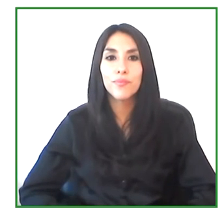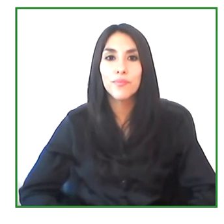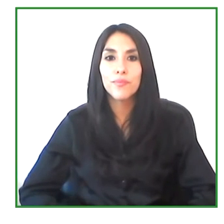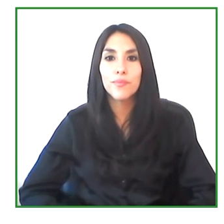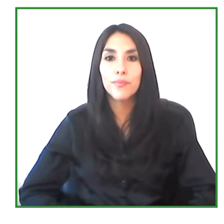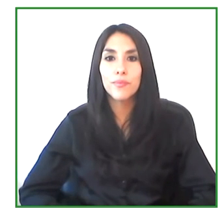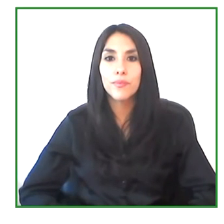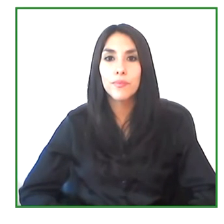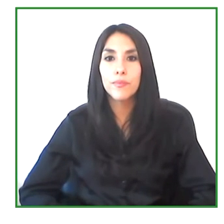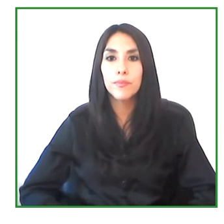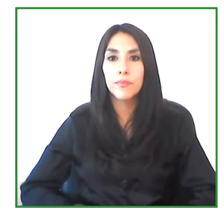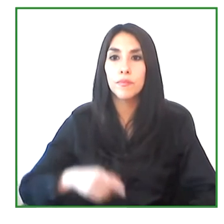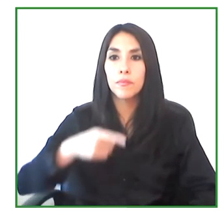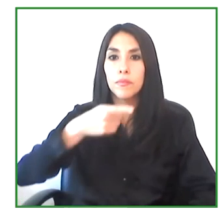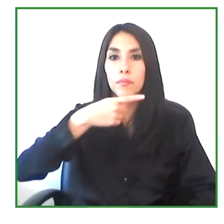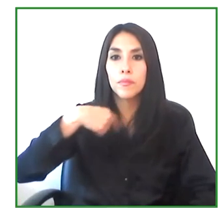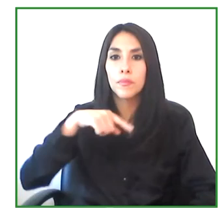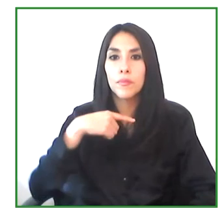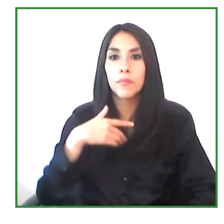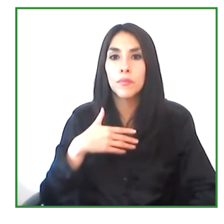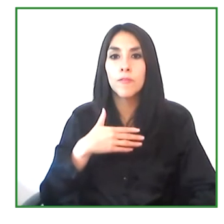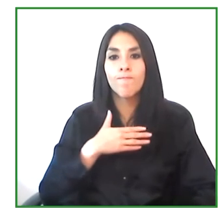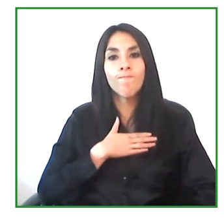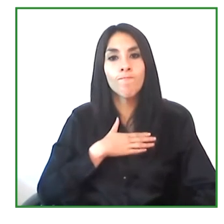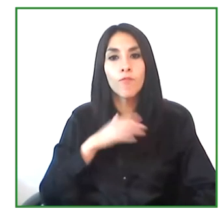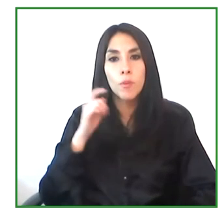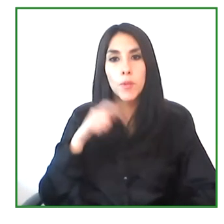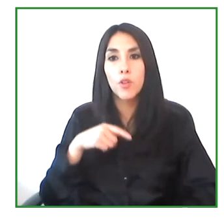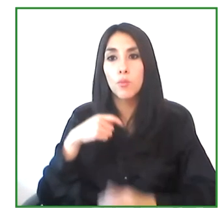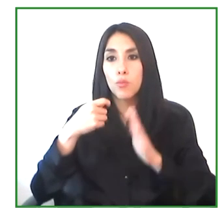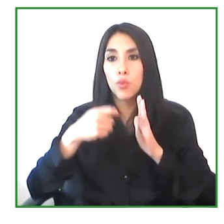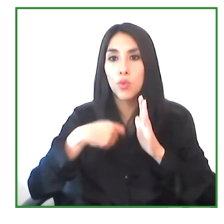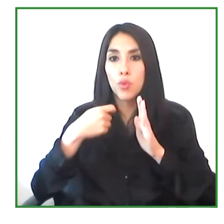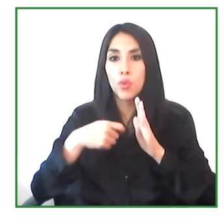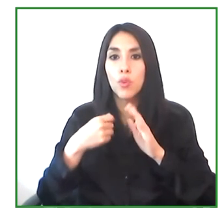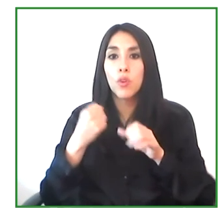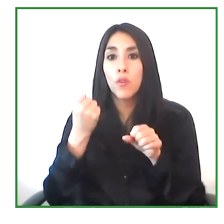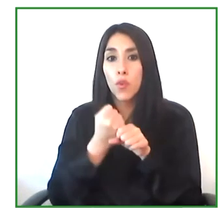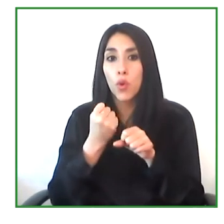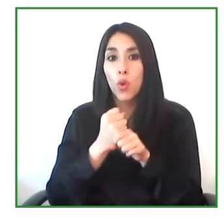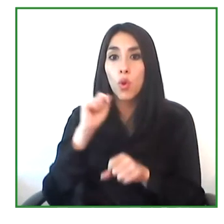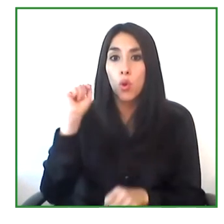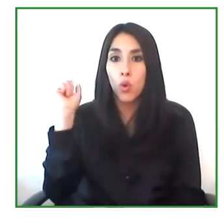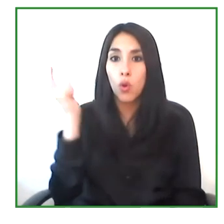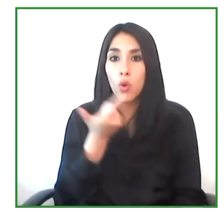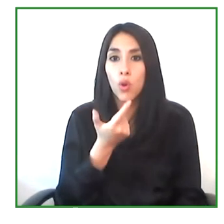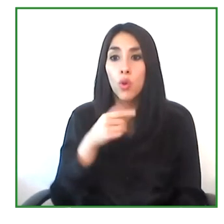We are convinced that this project belongs to all of us and inclusion is for all of us.